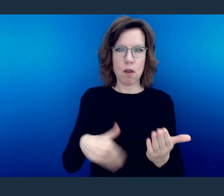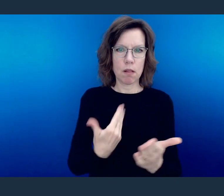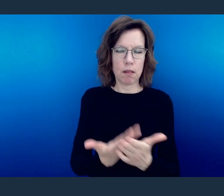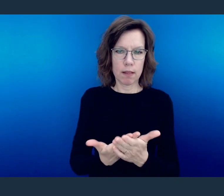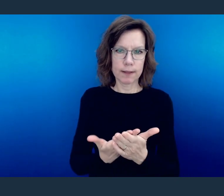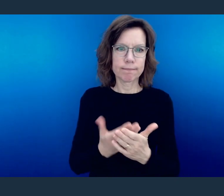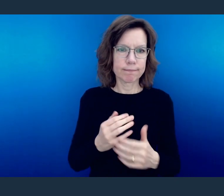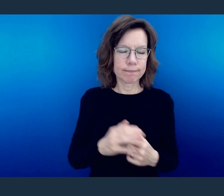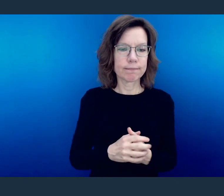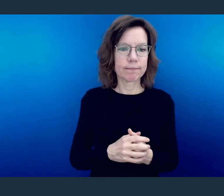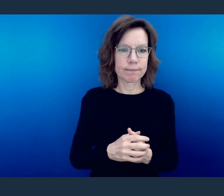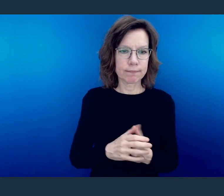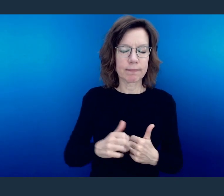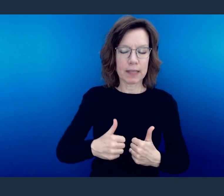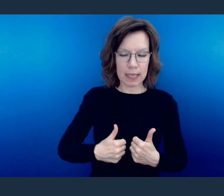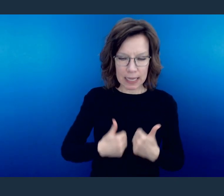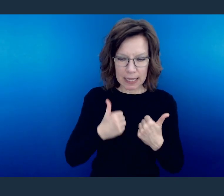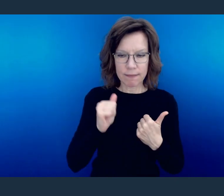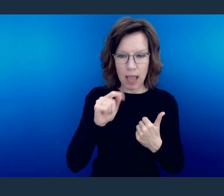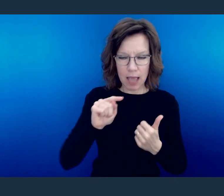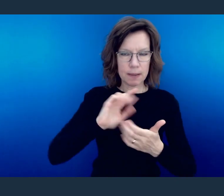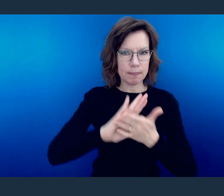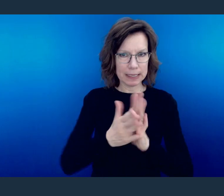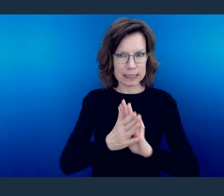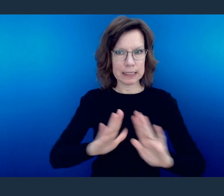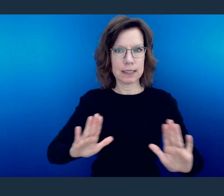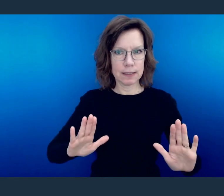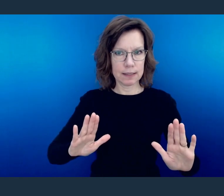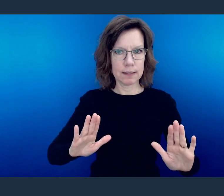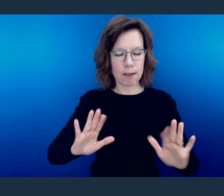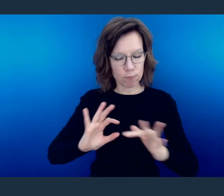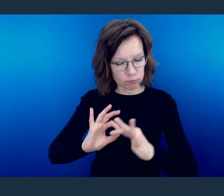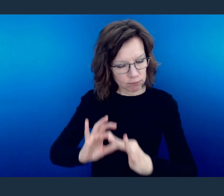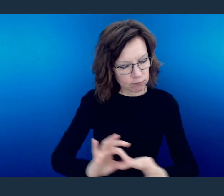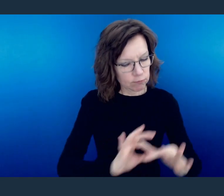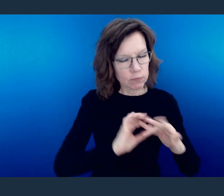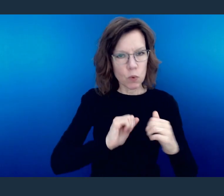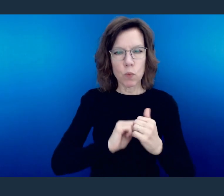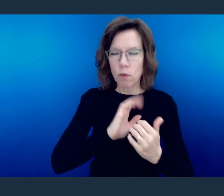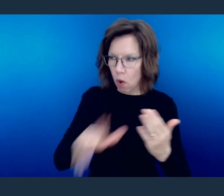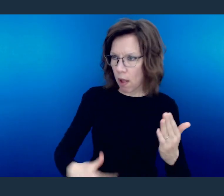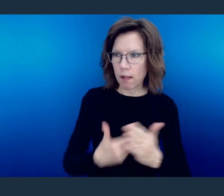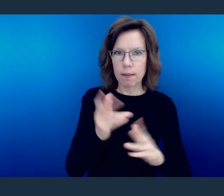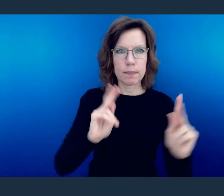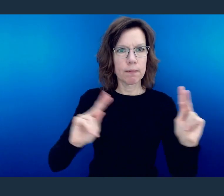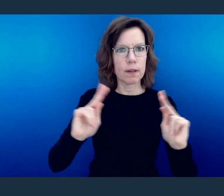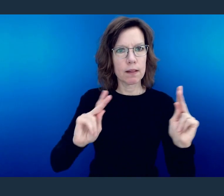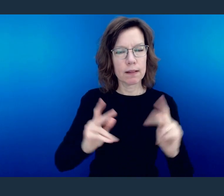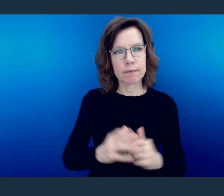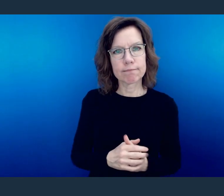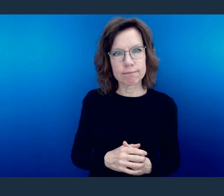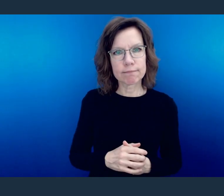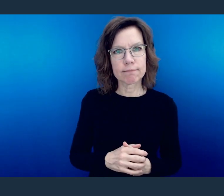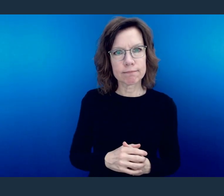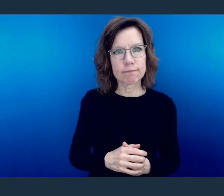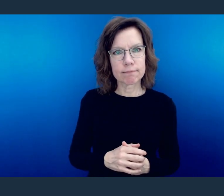Live at peace with all.